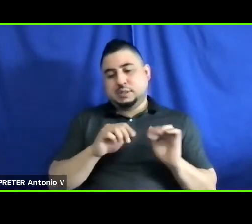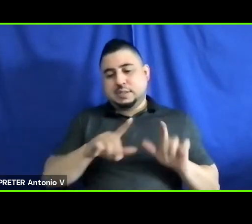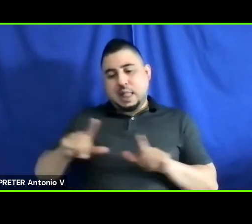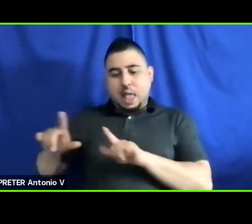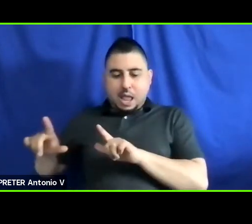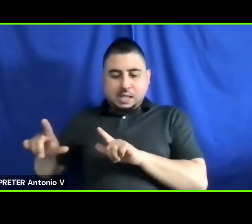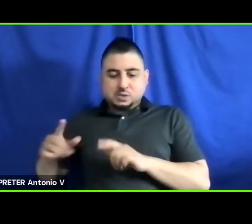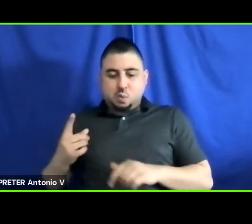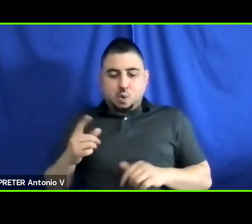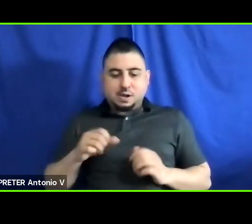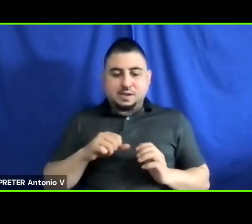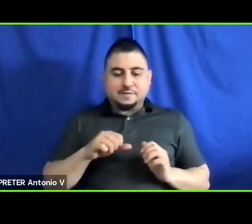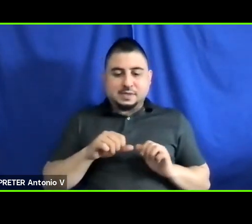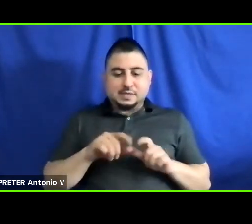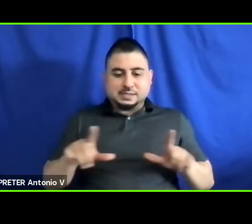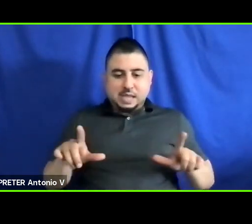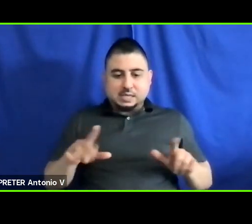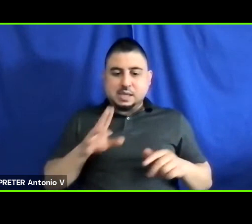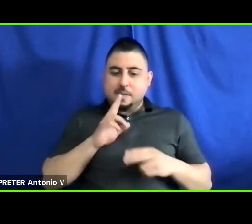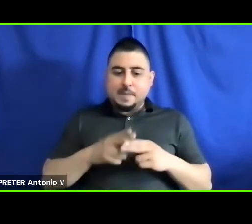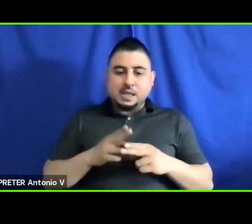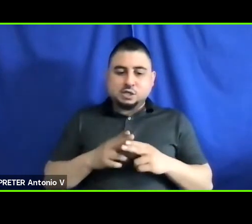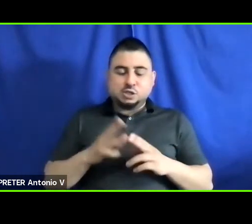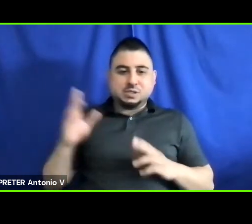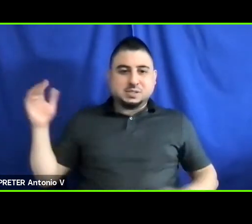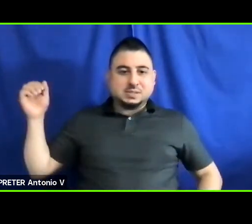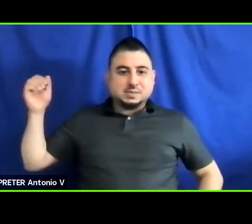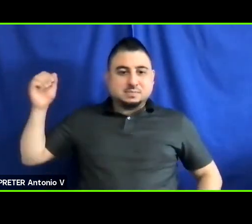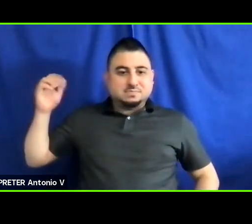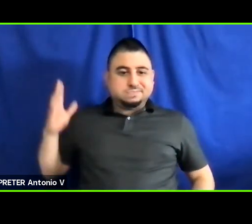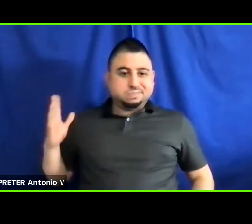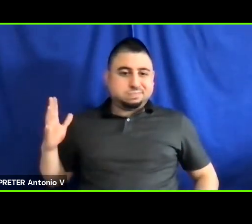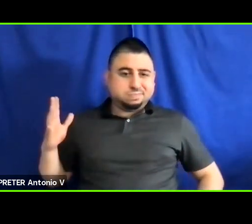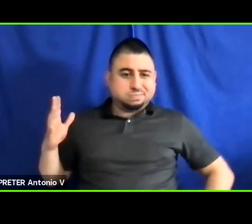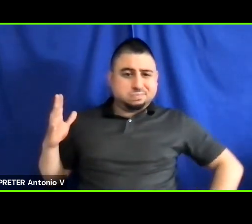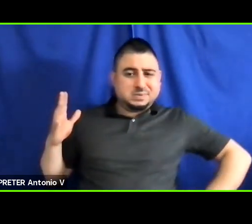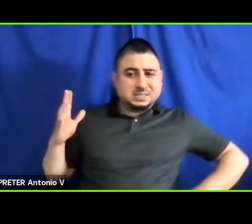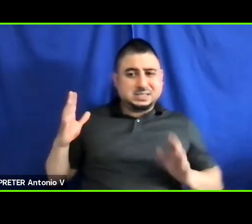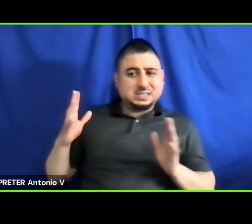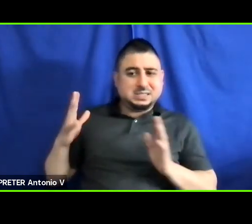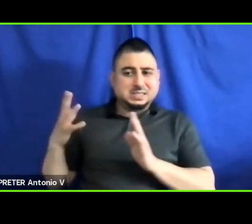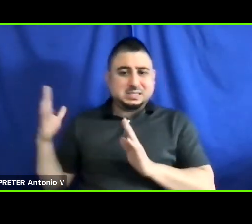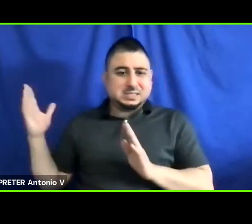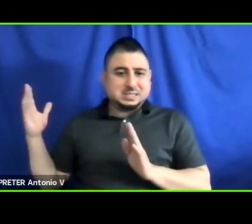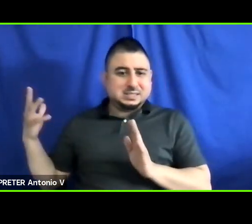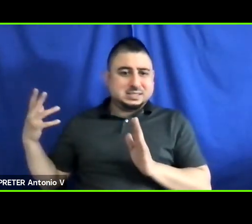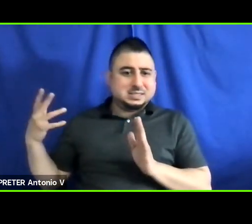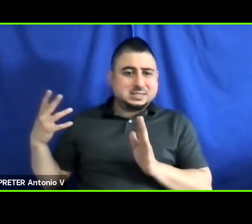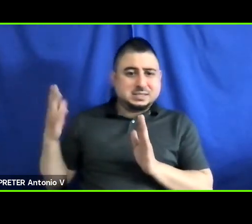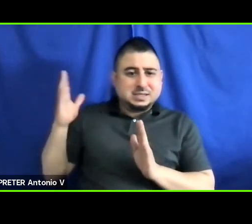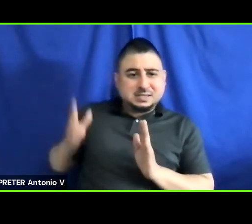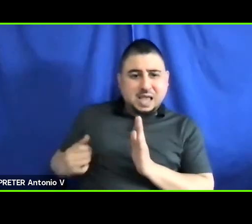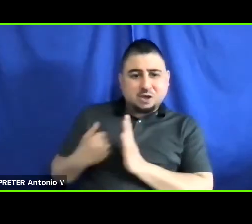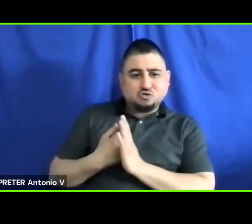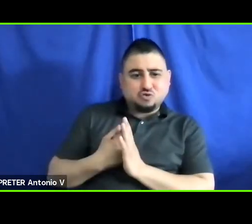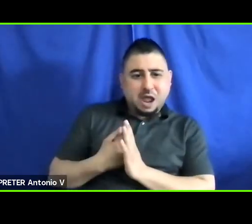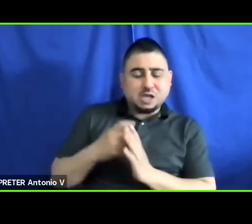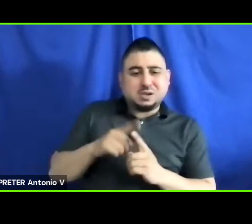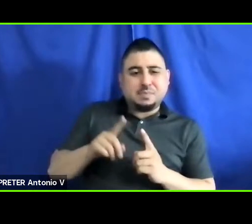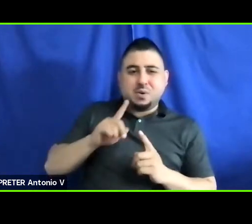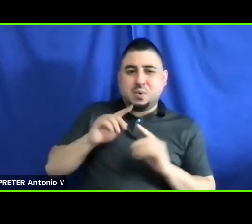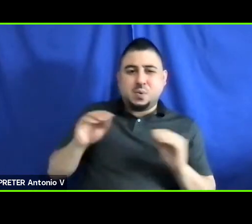her slides mentioned side, side crashes. And that there wasn’t really any data because